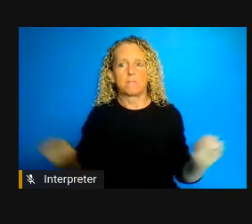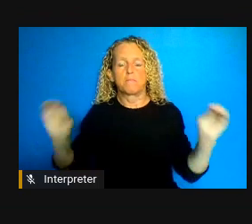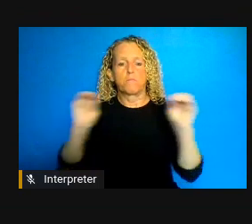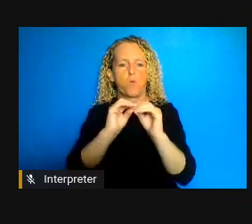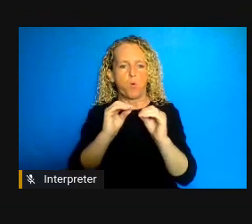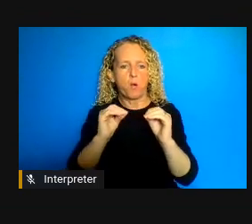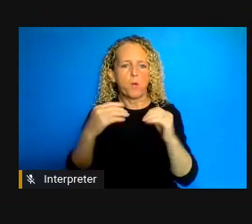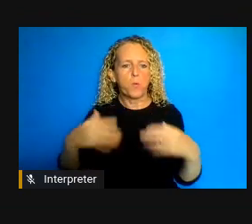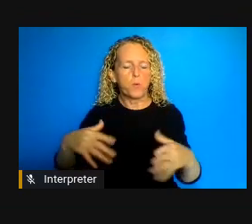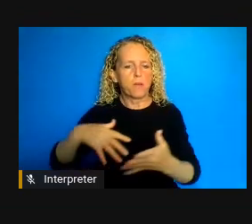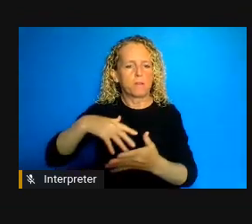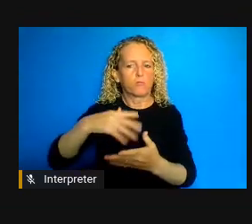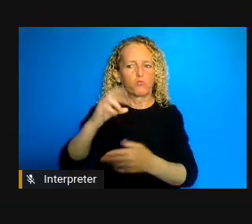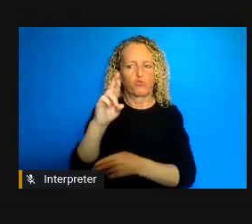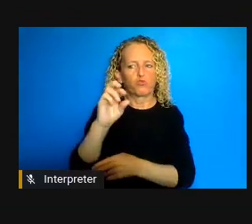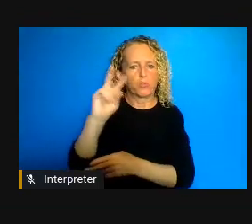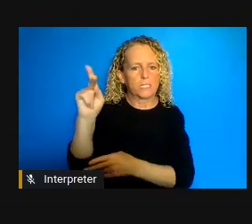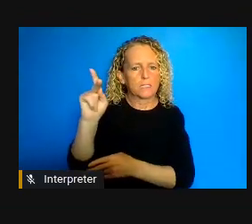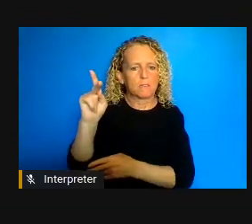that we're in now and as Theresa said the population that I focus on is persons